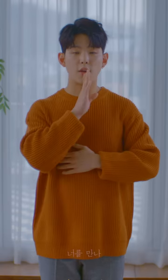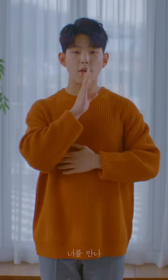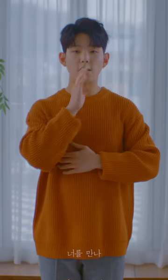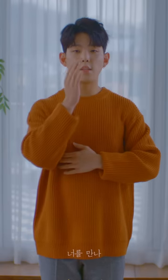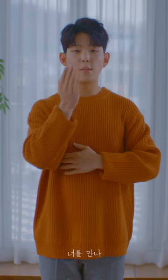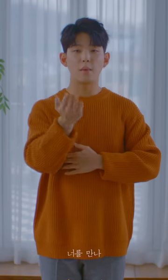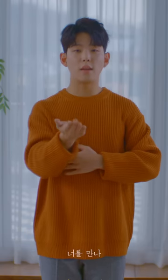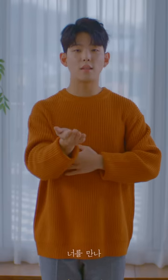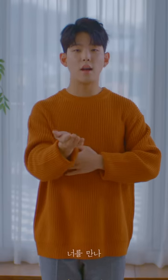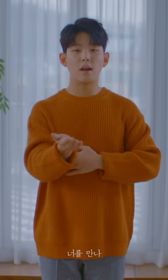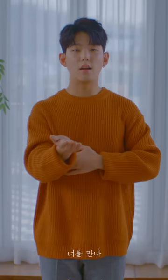Me after you